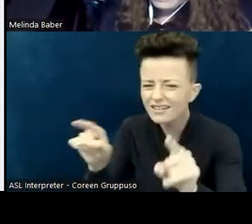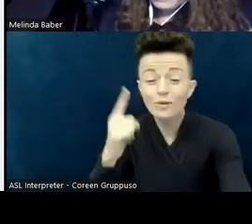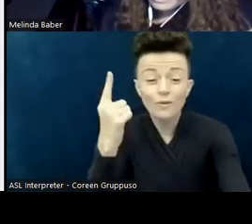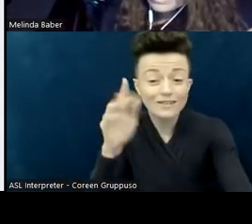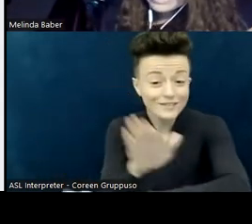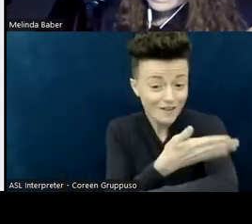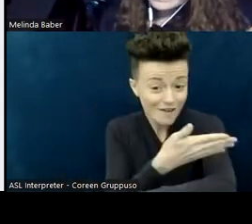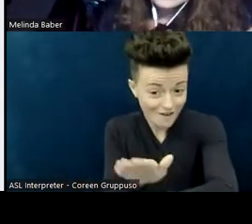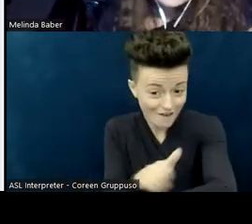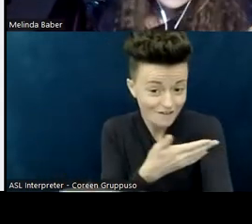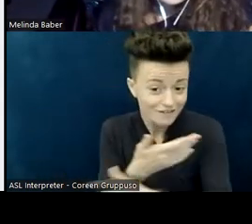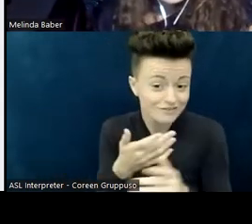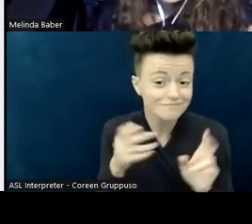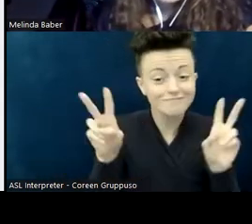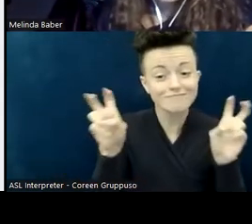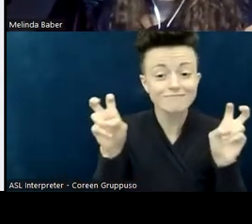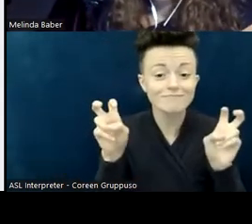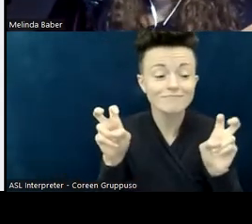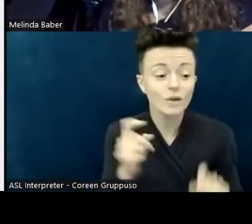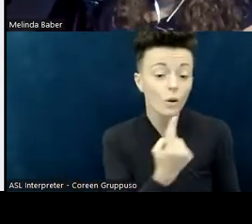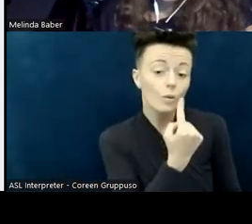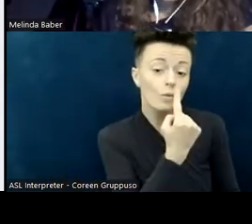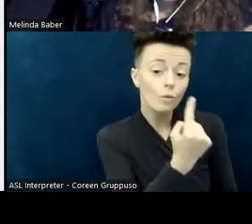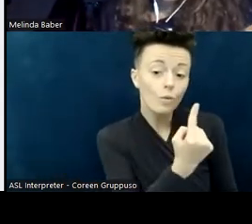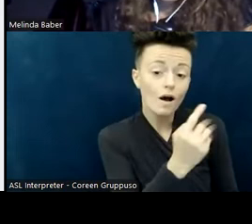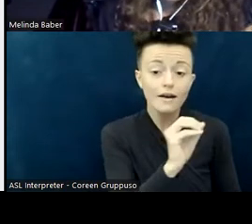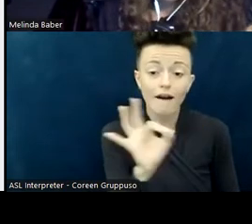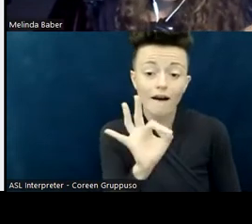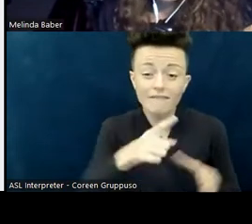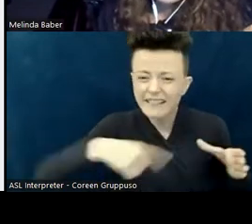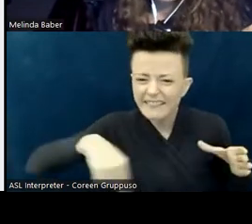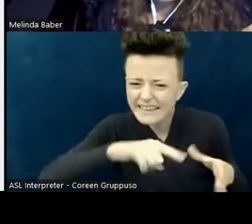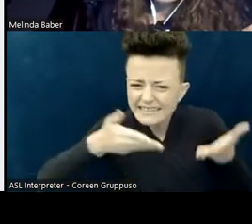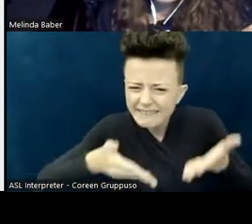"One of these things is not like the others; "one of these things just doesn't belong.